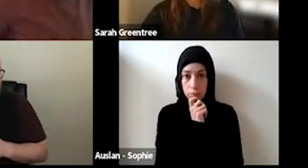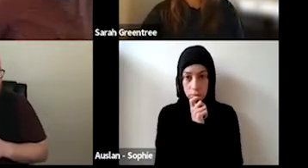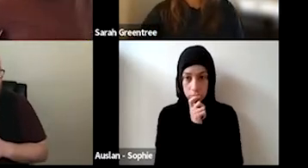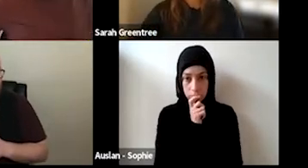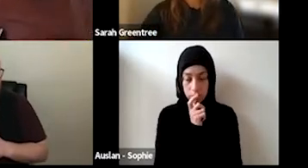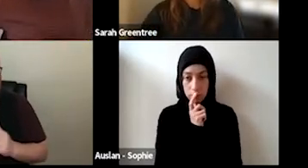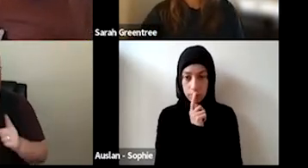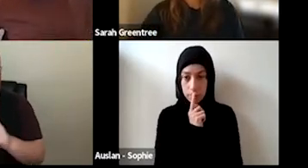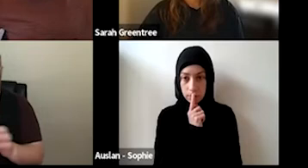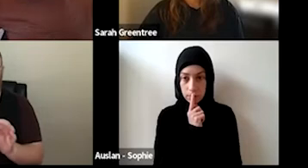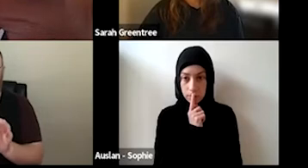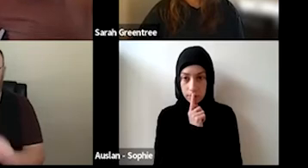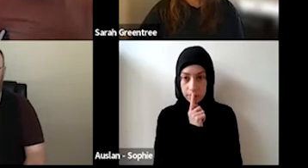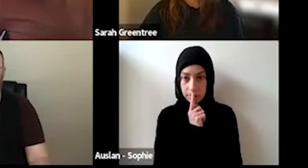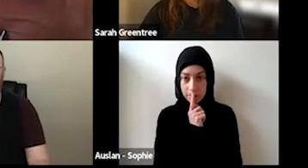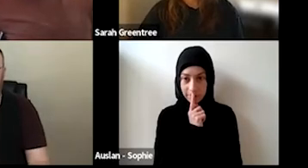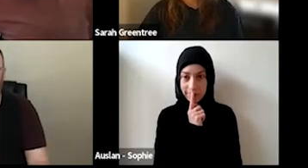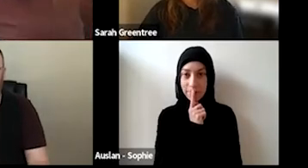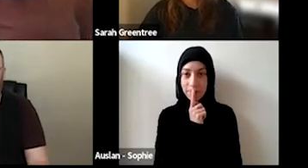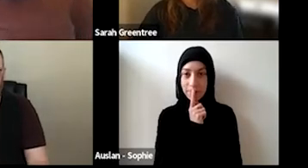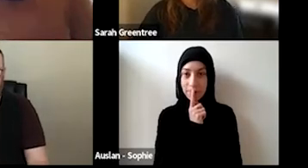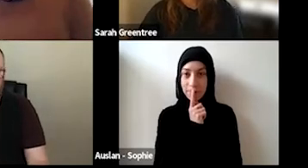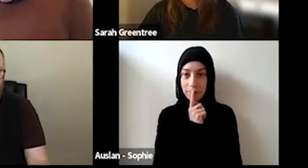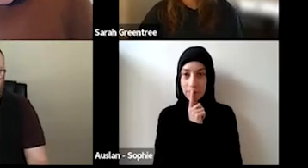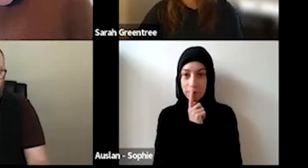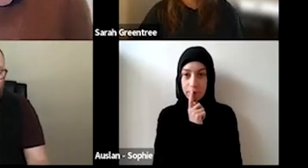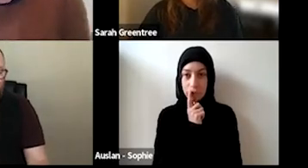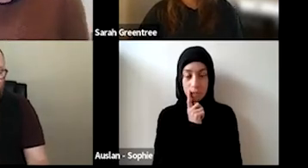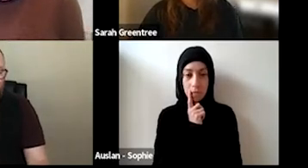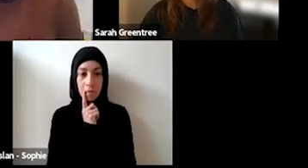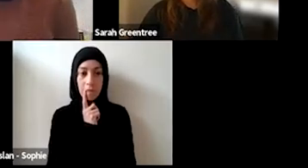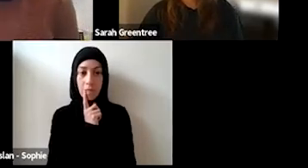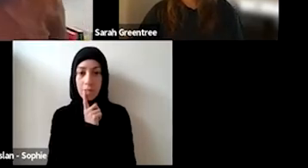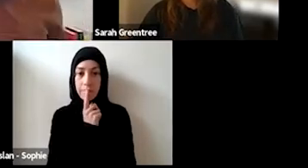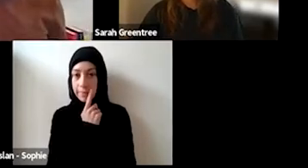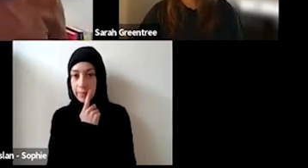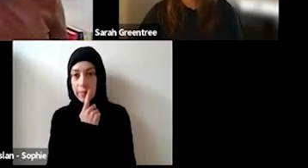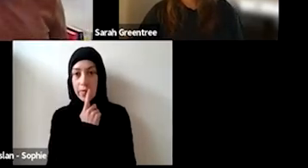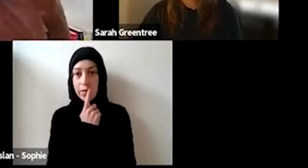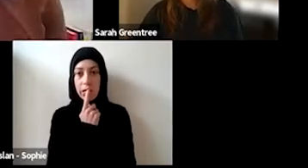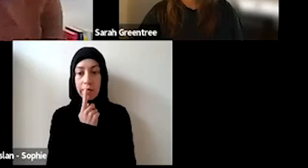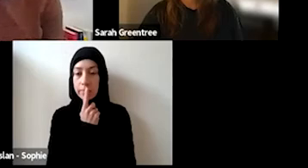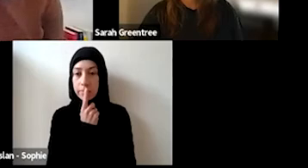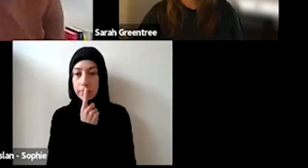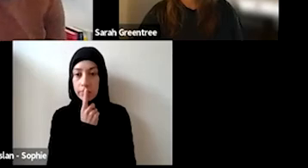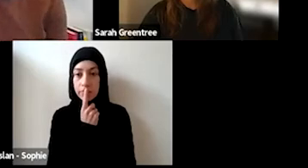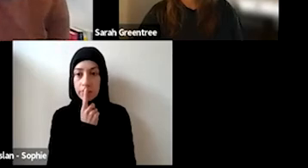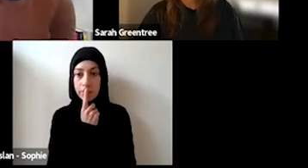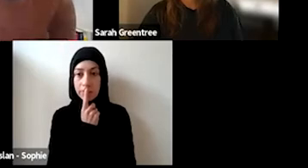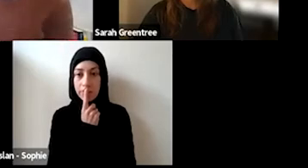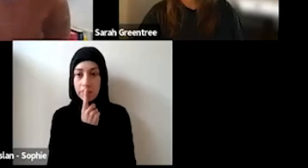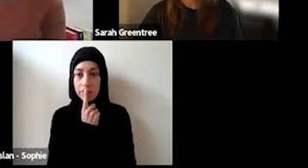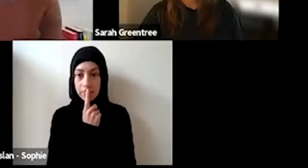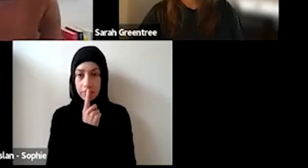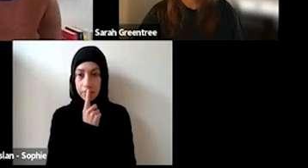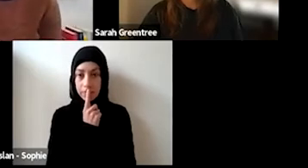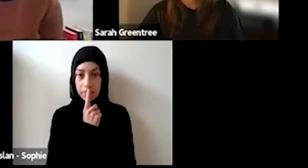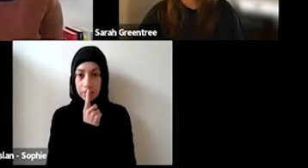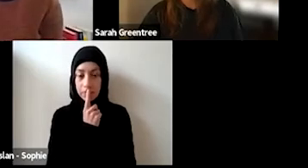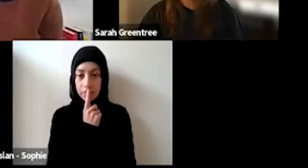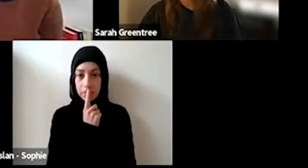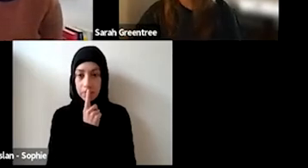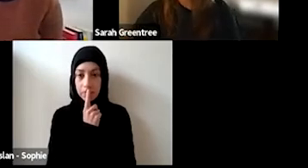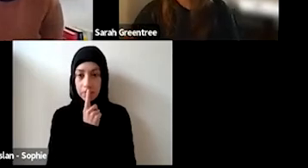I can't see them, hang on.